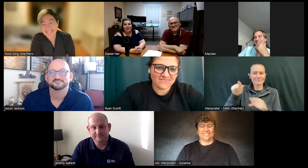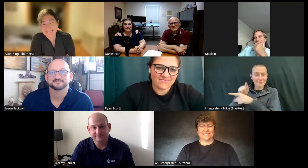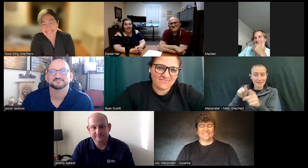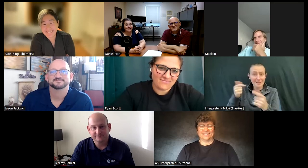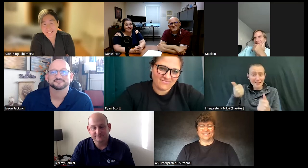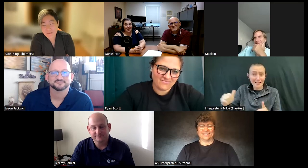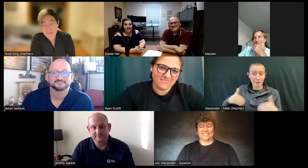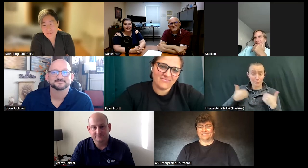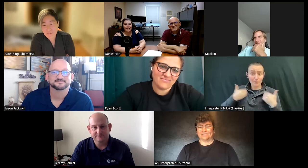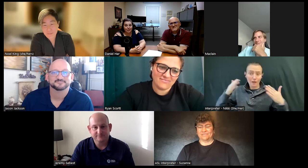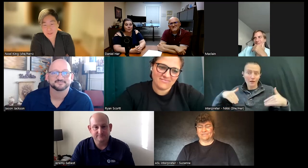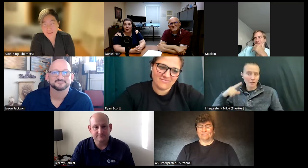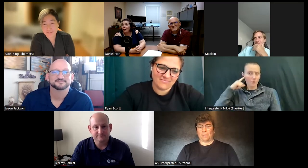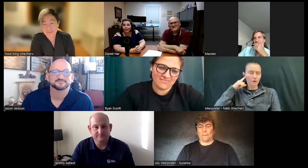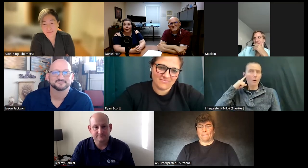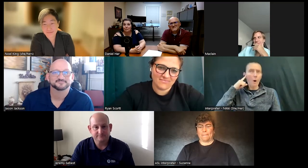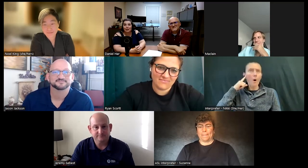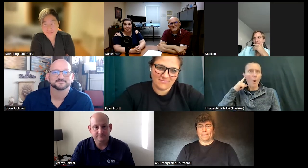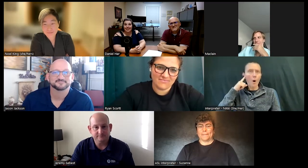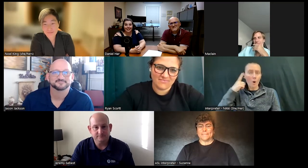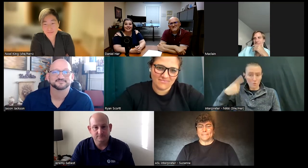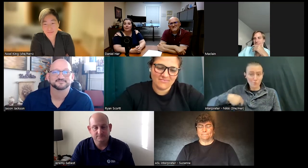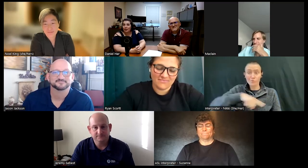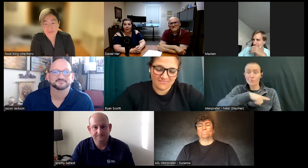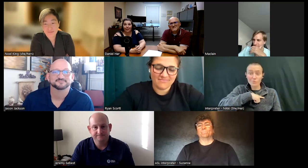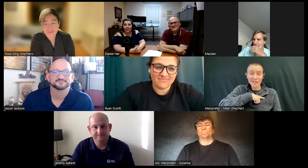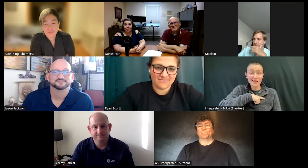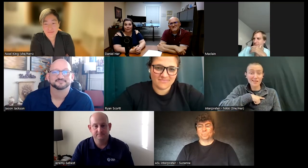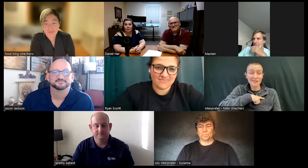message yet yes we are all gonna make mistakes and we are all gonna learn from